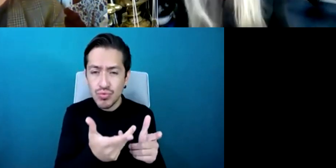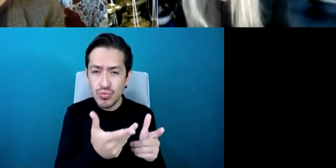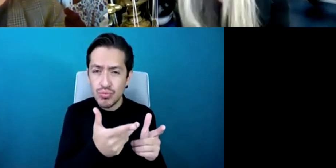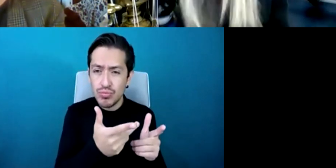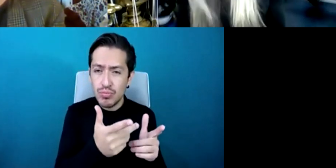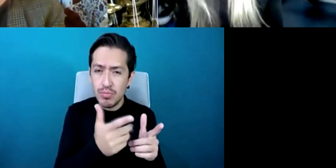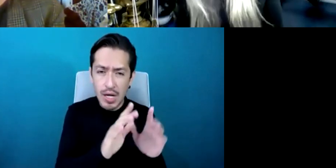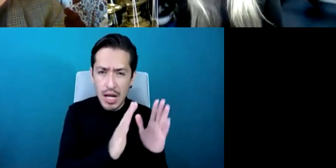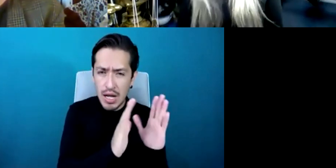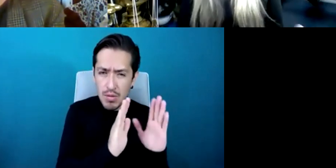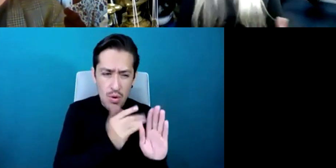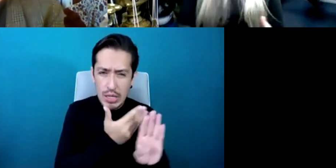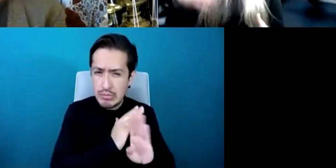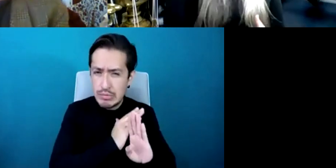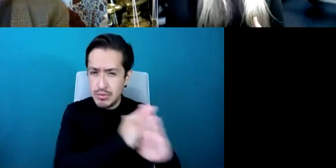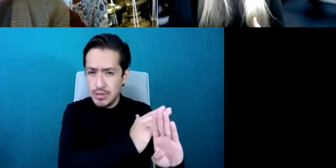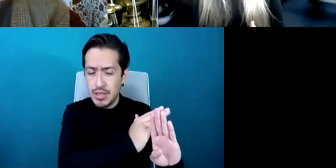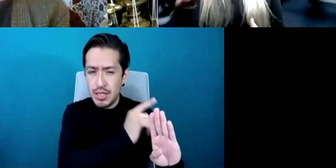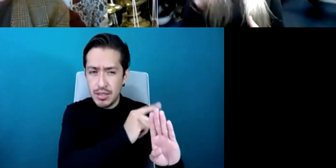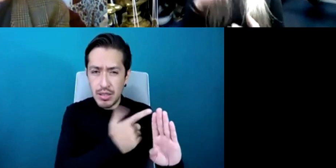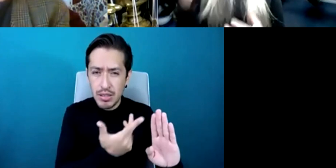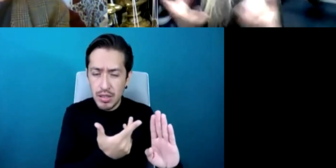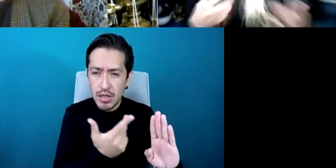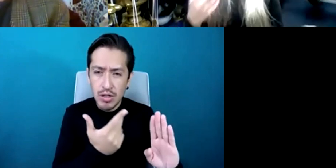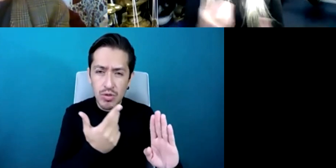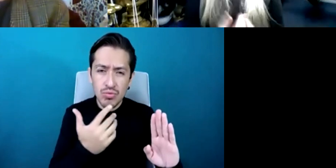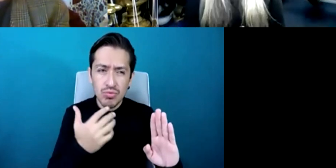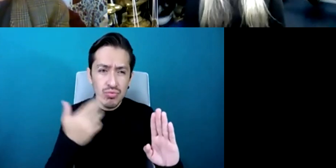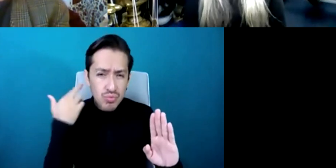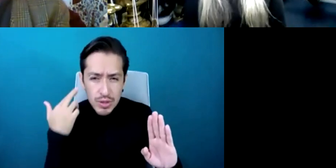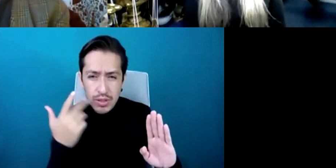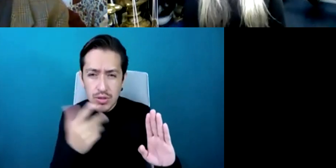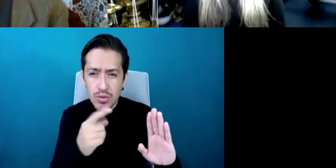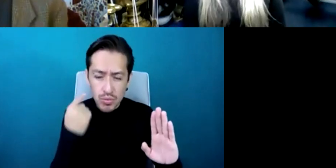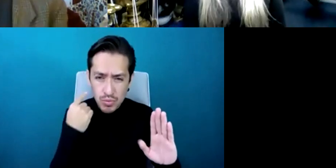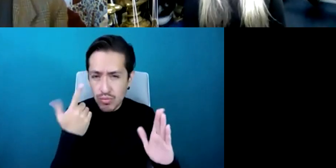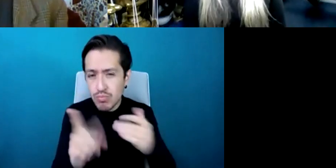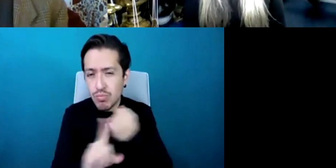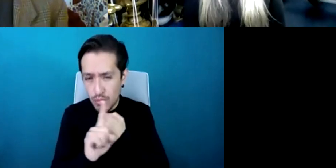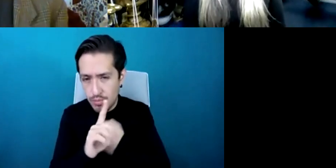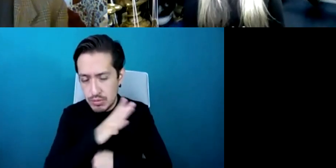kids like myself just making sure we were up to speed with homework and so on and so it was